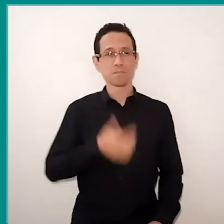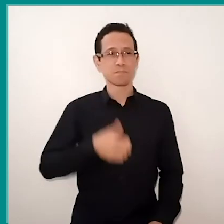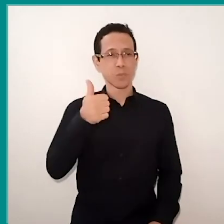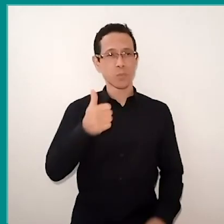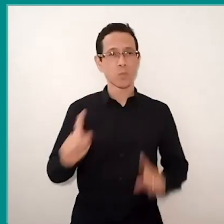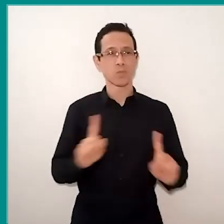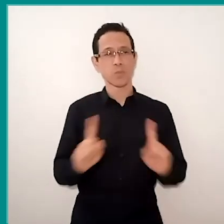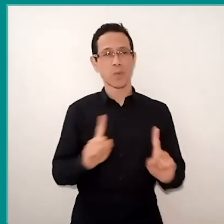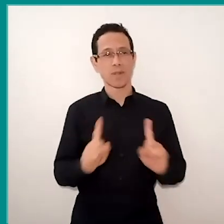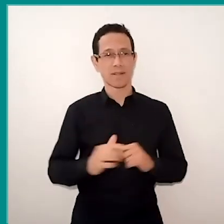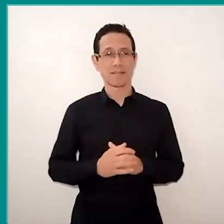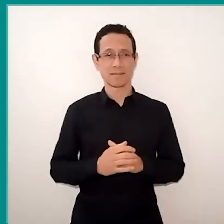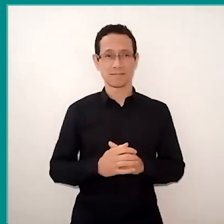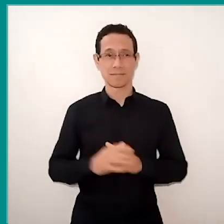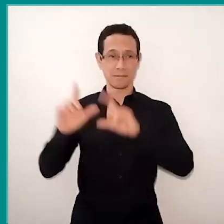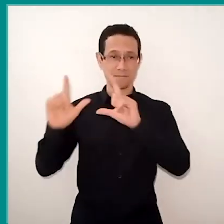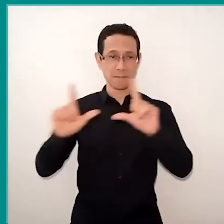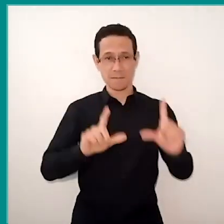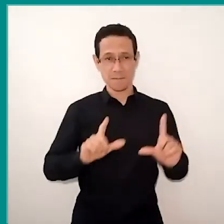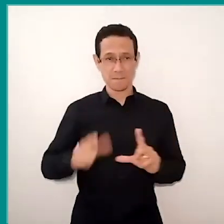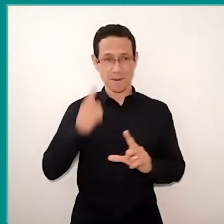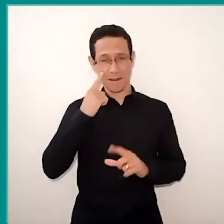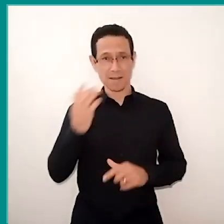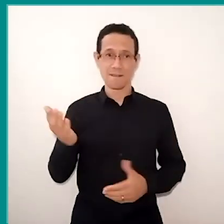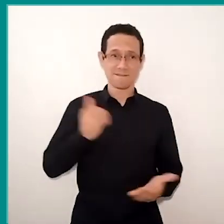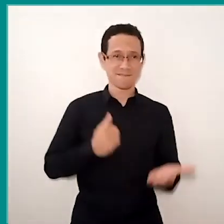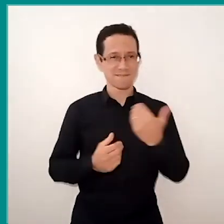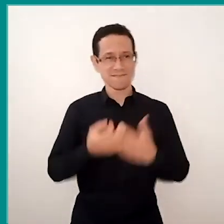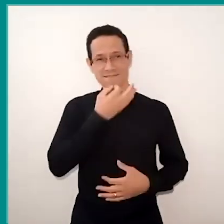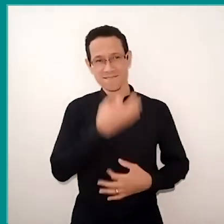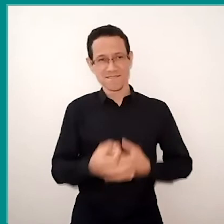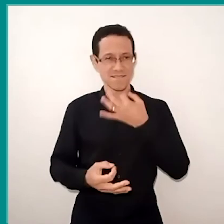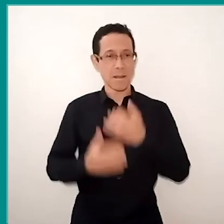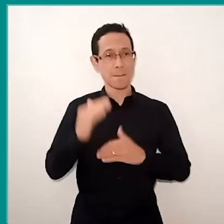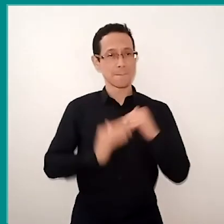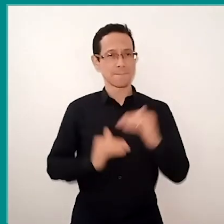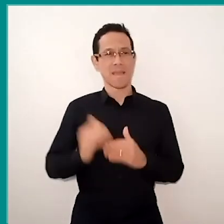is that we highlight good practices, we can bring possibilities,